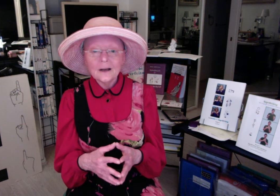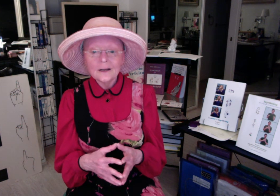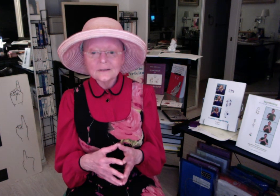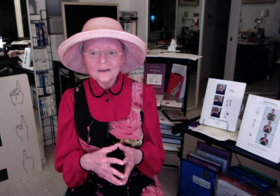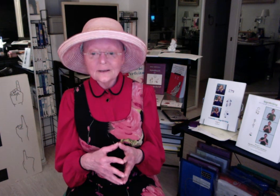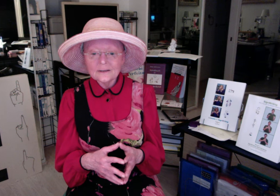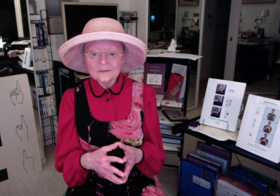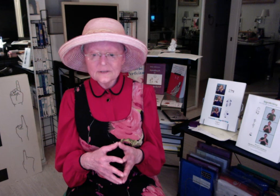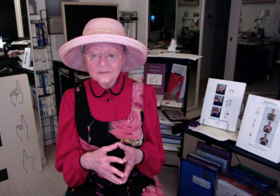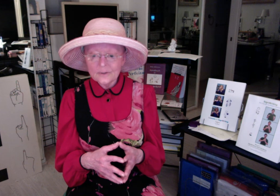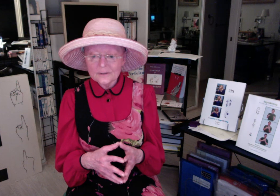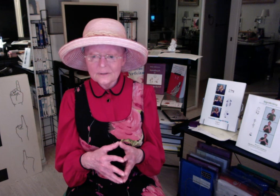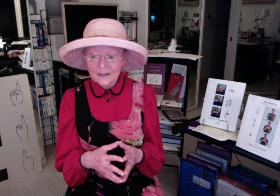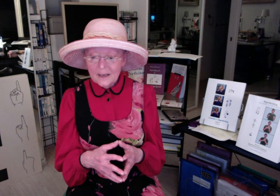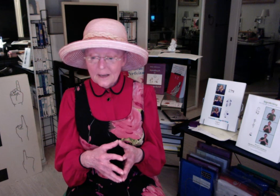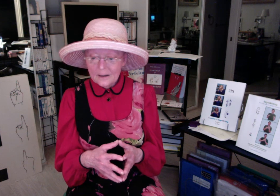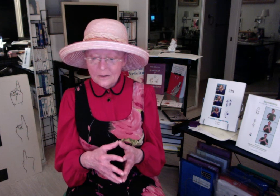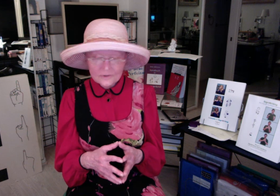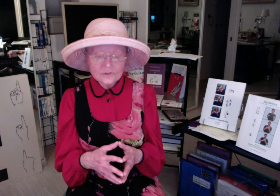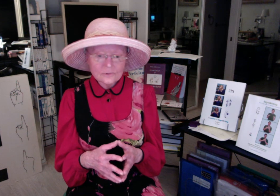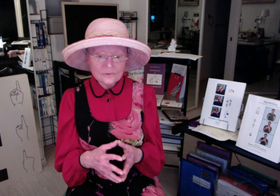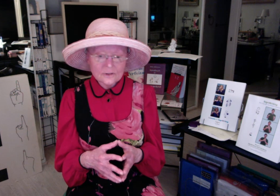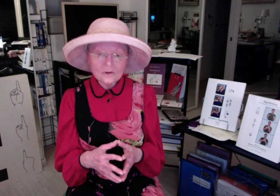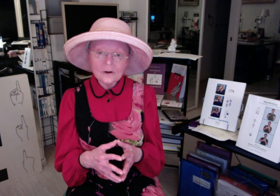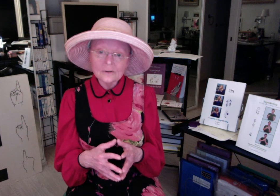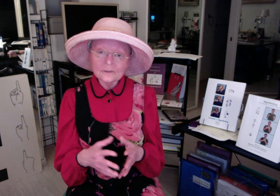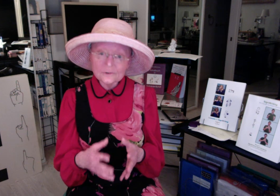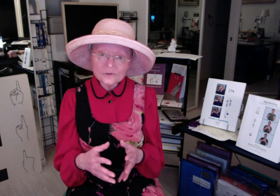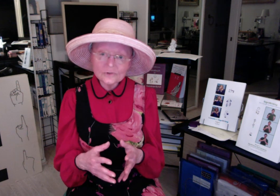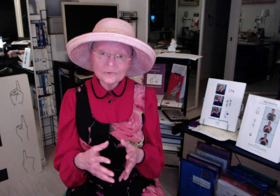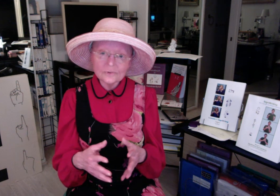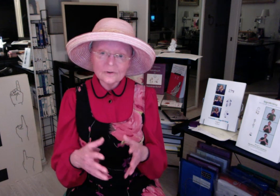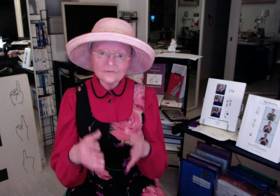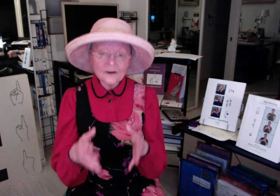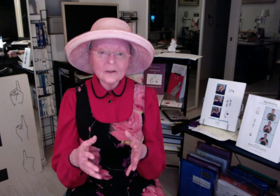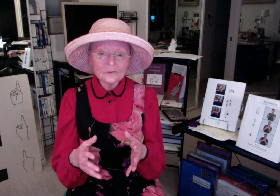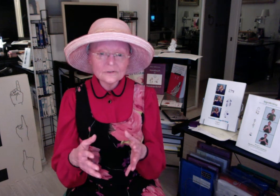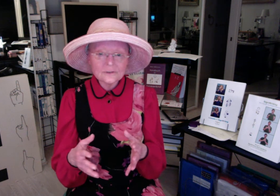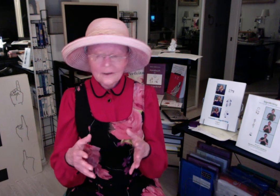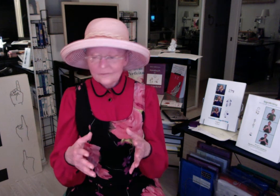in SignPuddle. Also there are literature files for